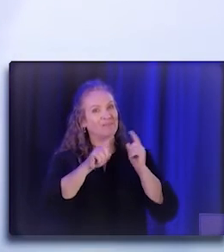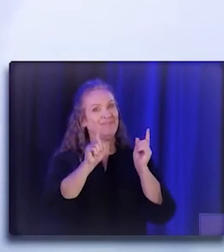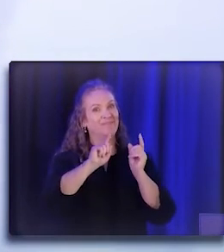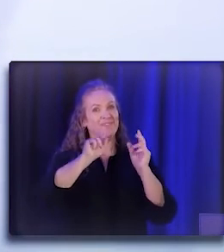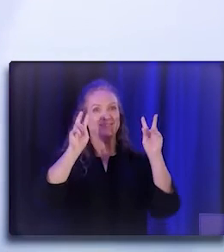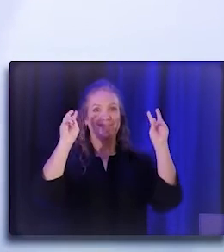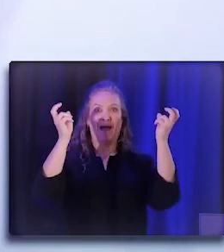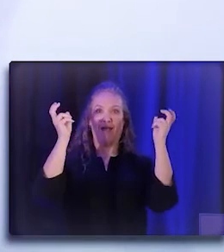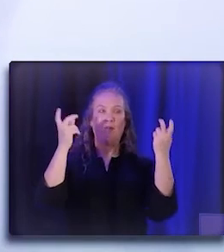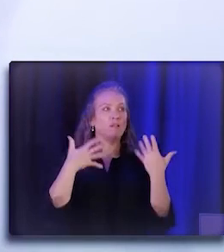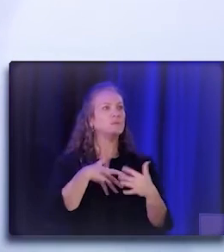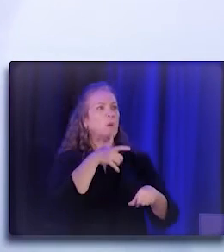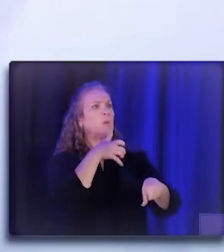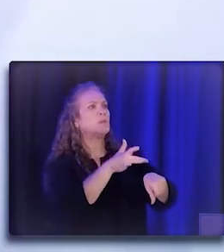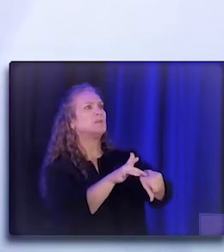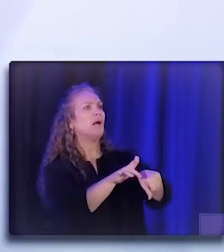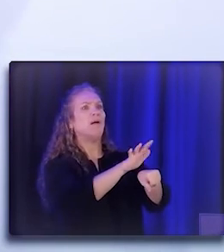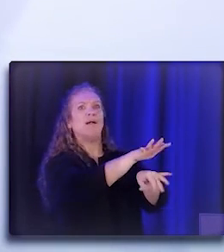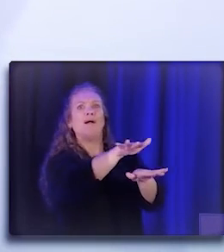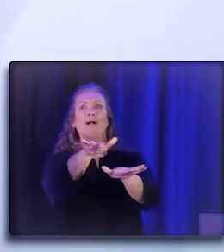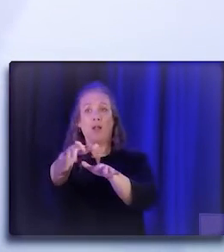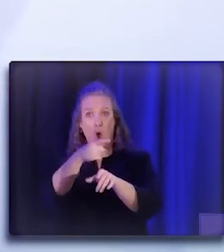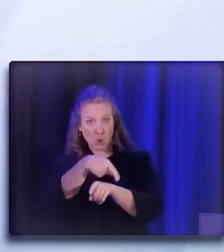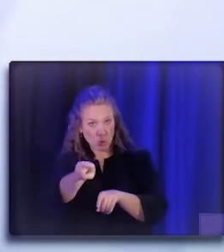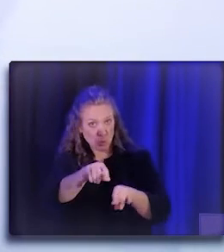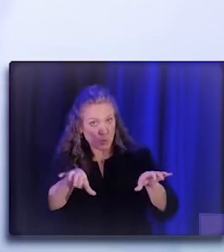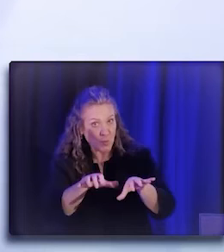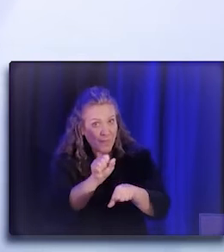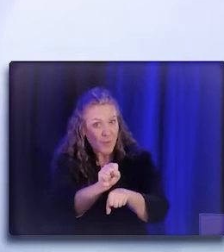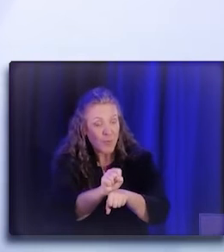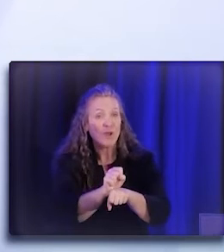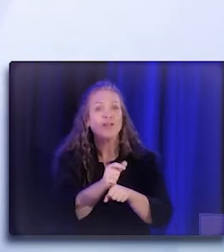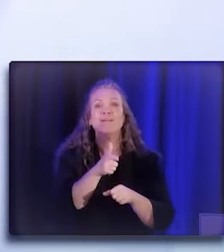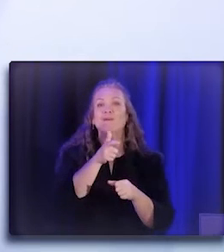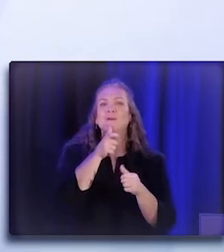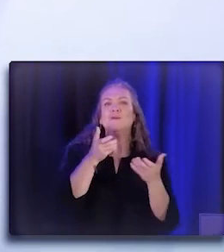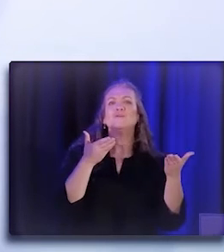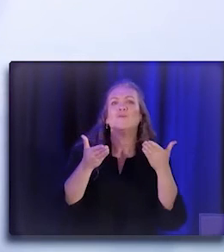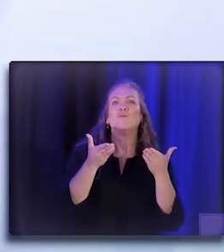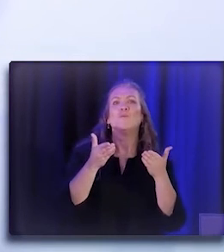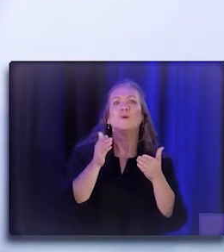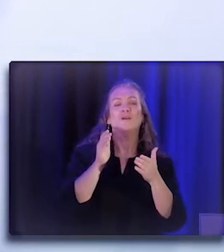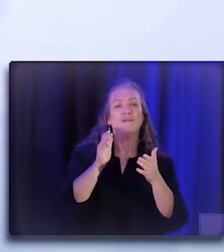who's out there already doing the work whose work can be surfaced and lifted up